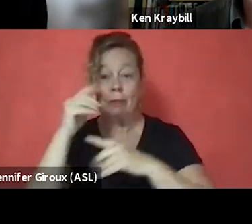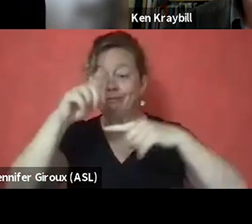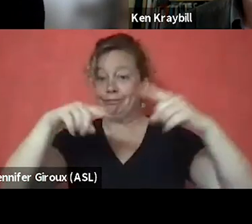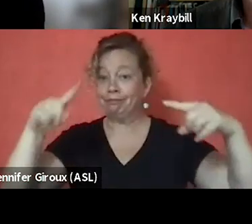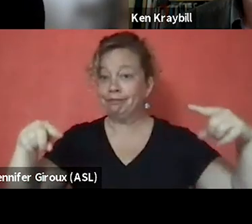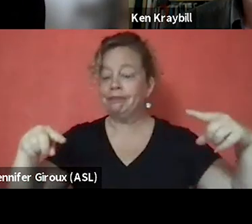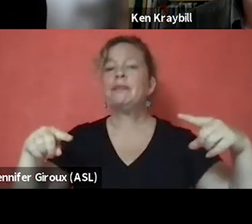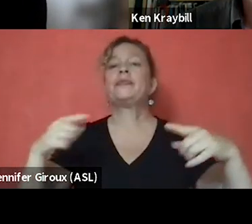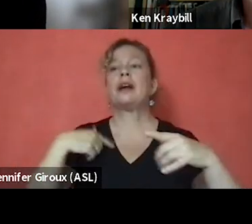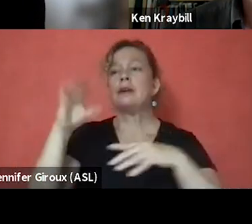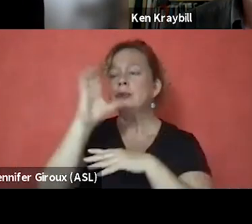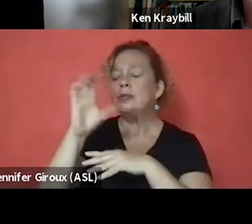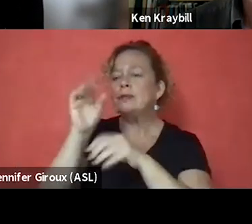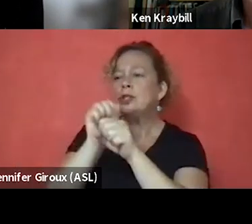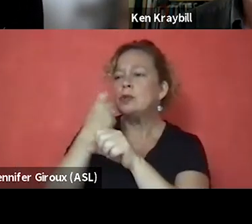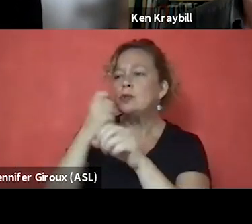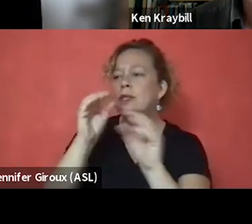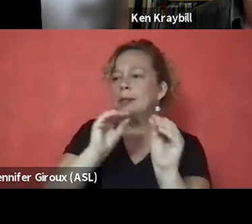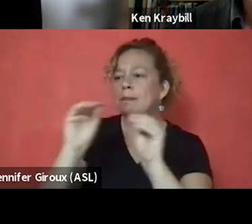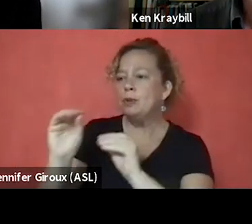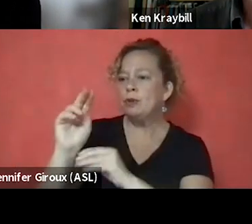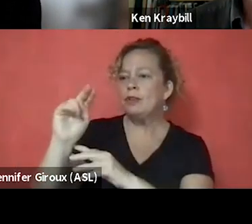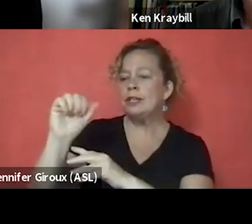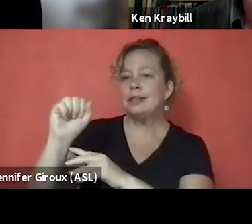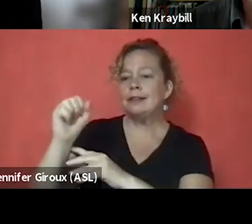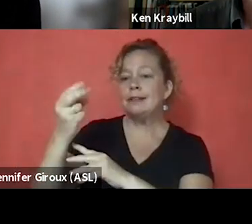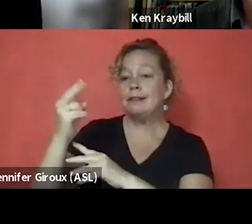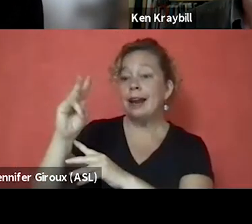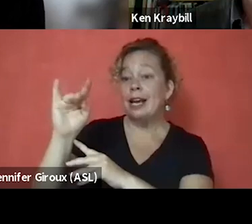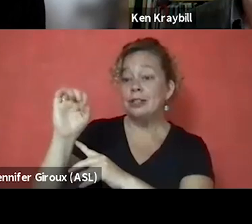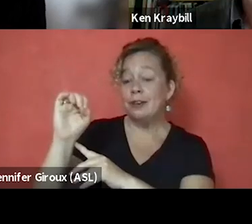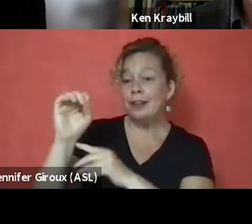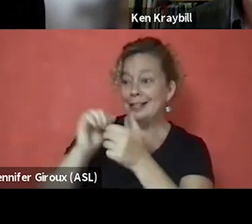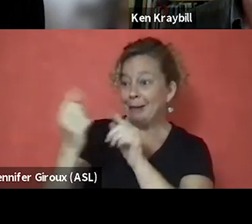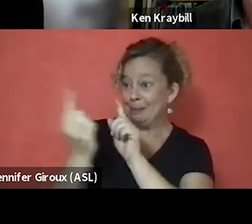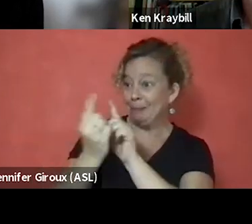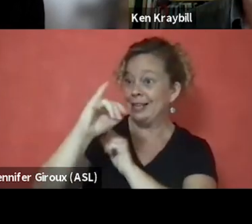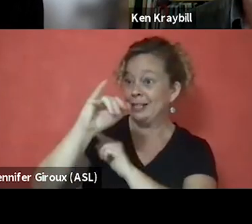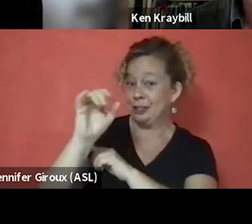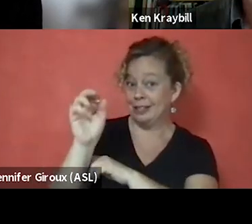And I had recently moved to Nashville. It's how I met JC. But I had moved to Nashville.